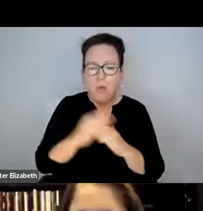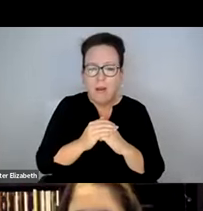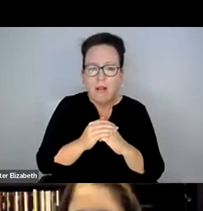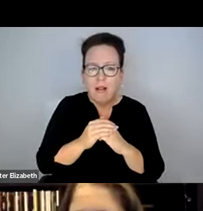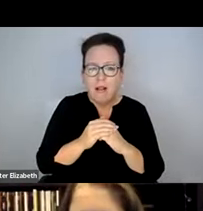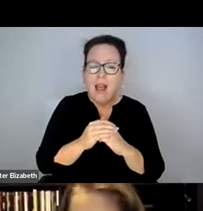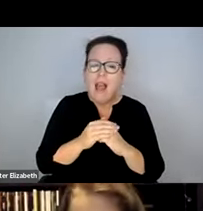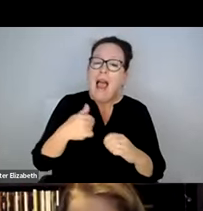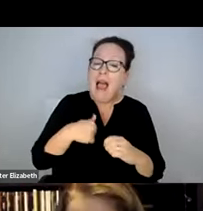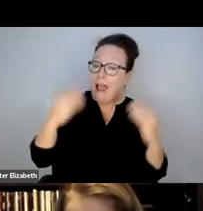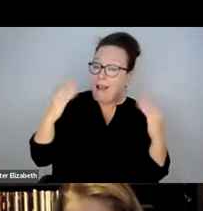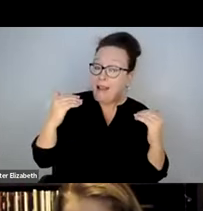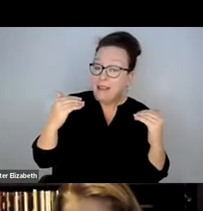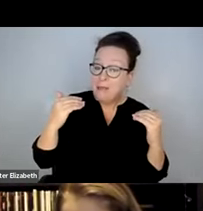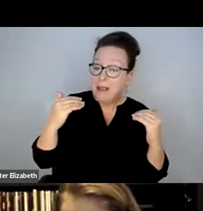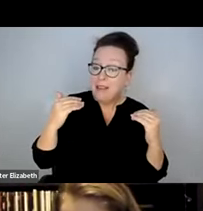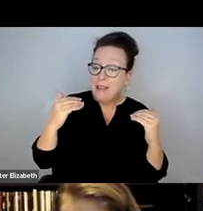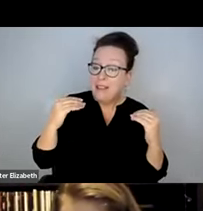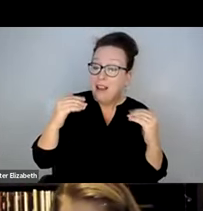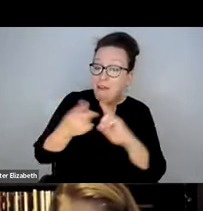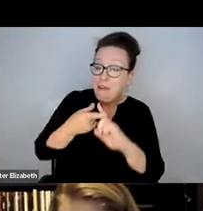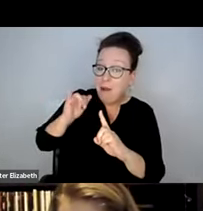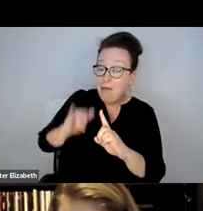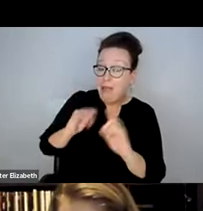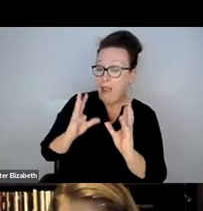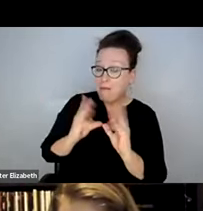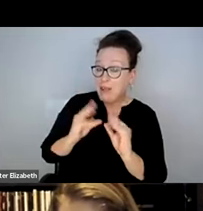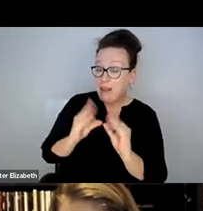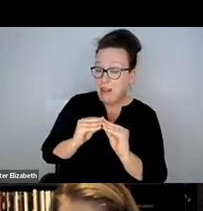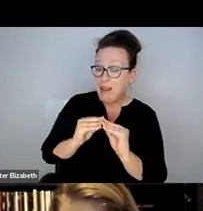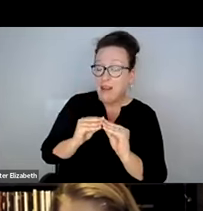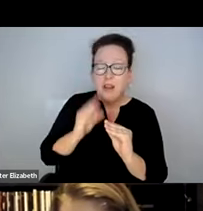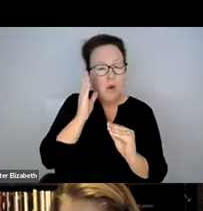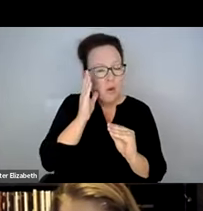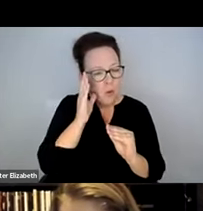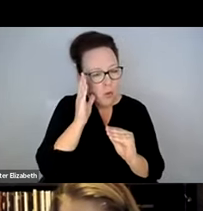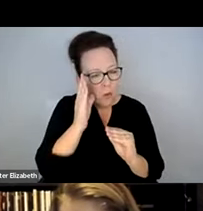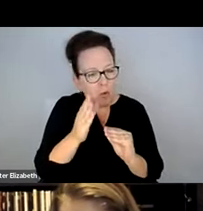COLLABORATION PLAN.